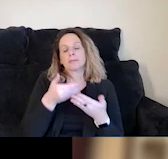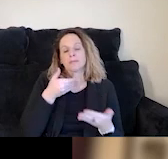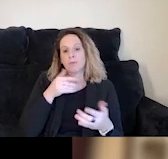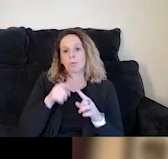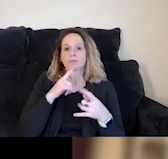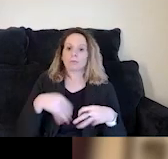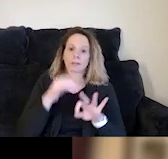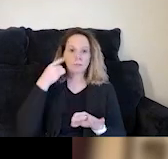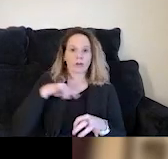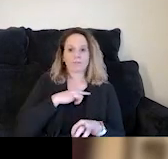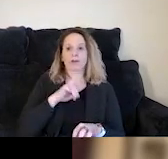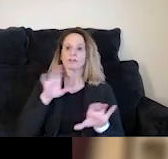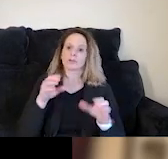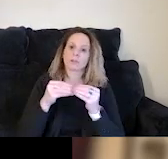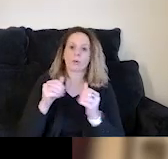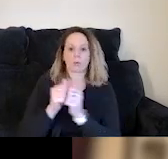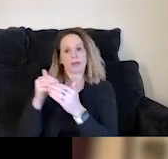to, again, doing more with less.